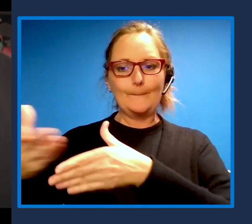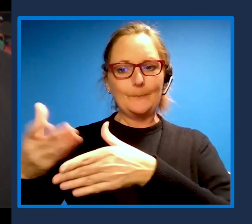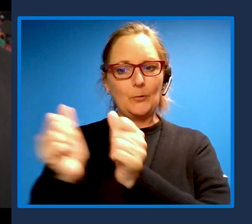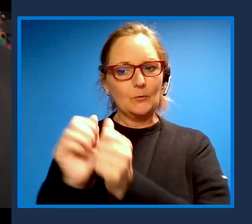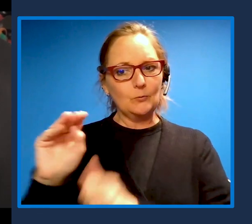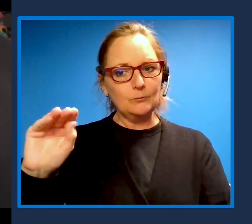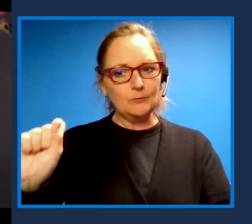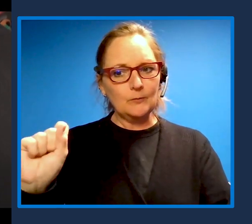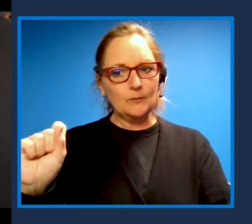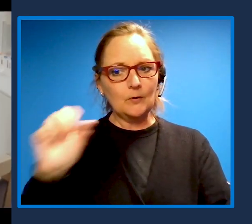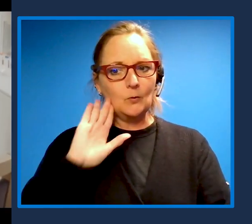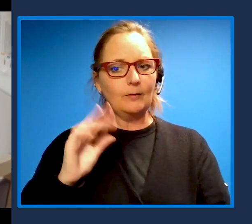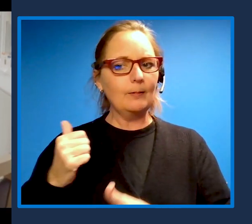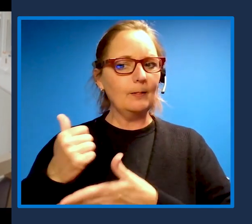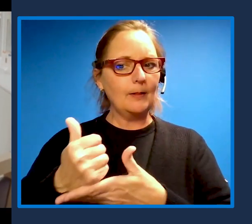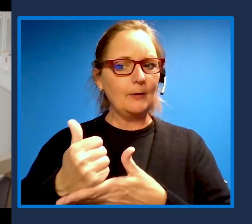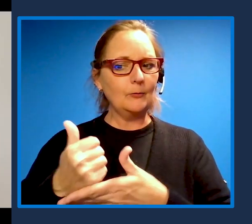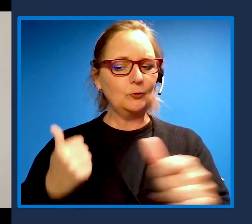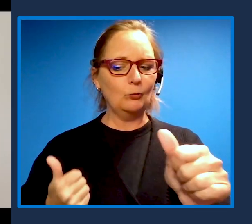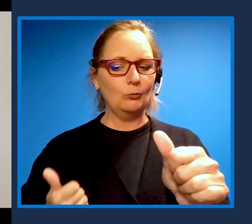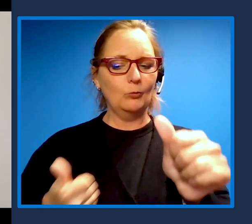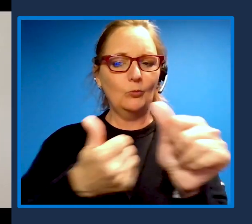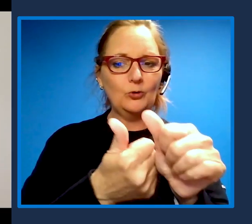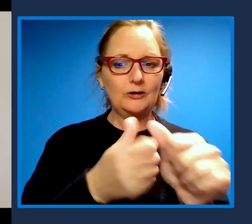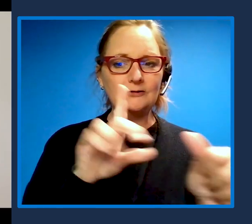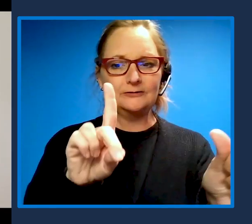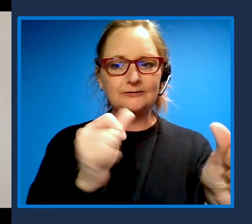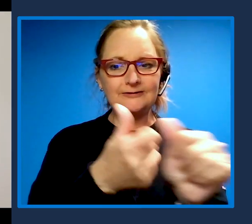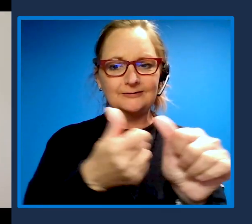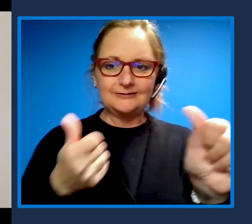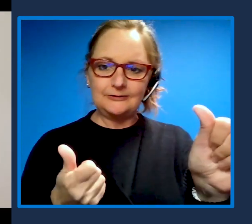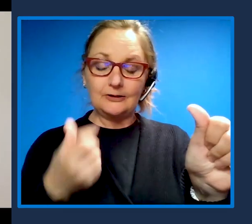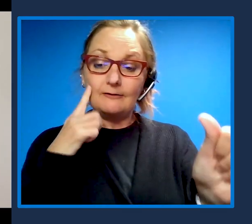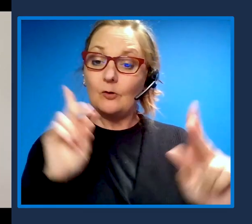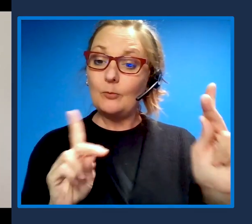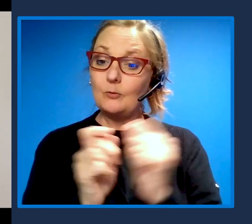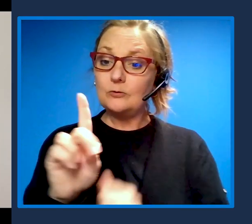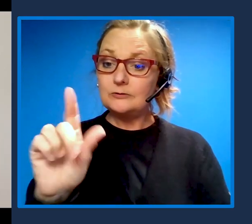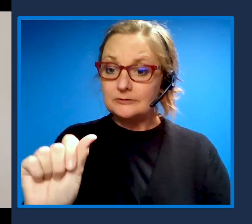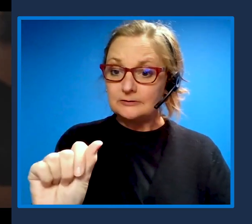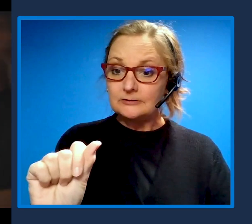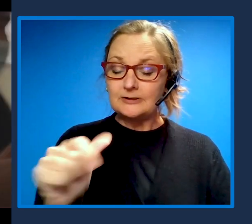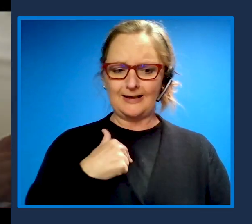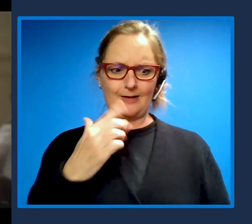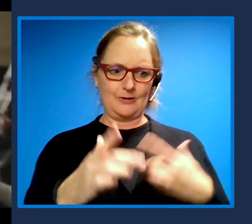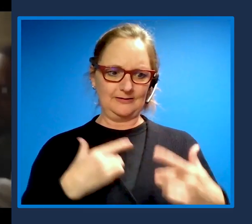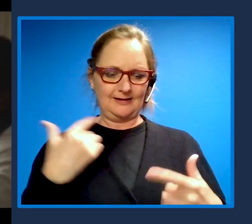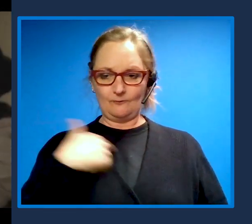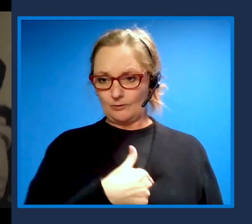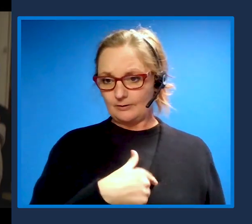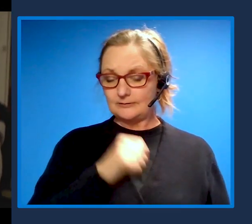that digital divide for people with disabilities. And I'm not only excited for us as a charity, but I'm also excited for people